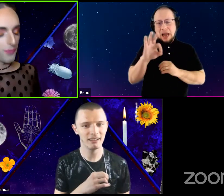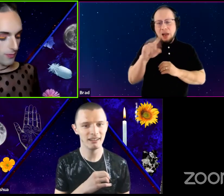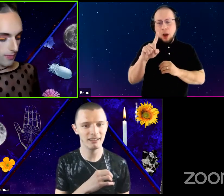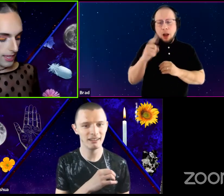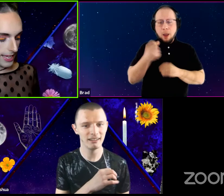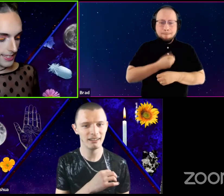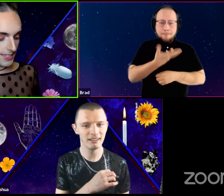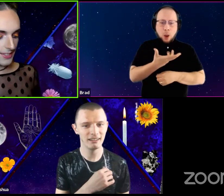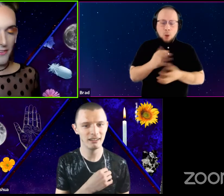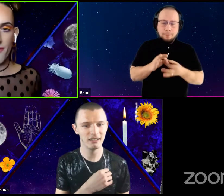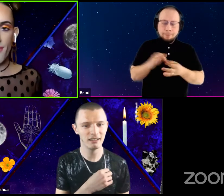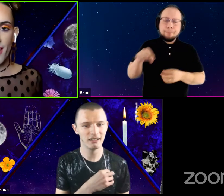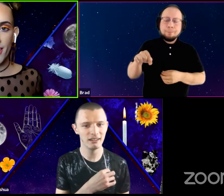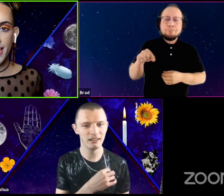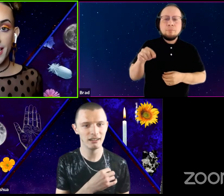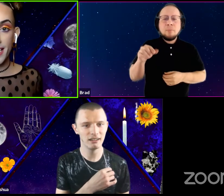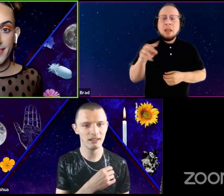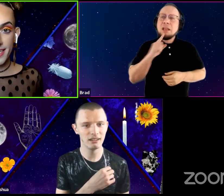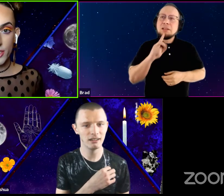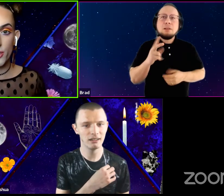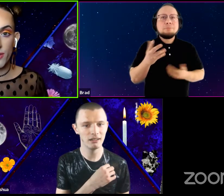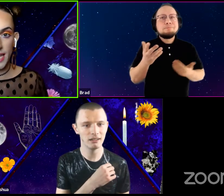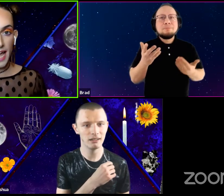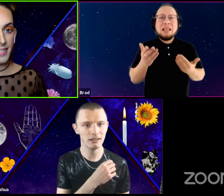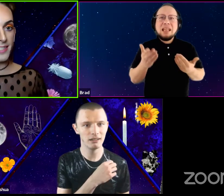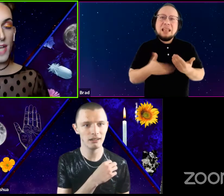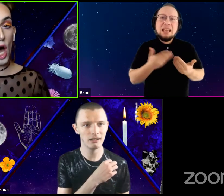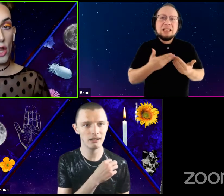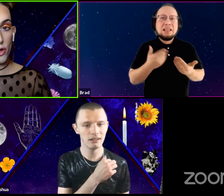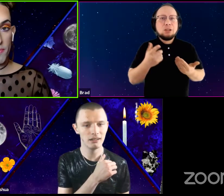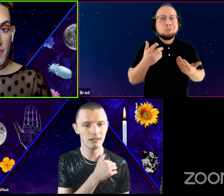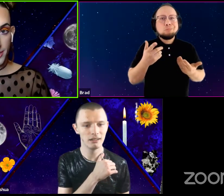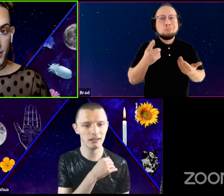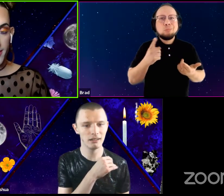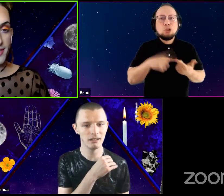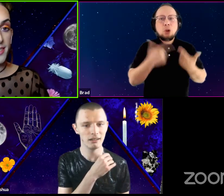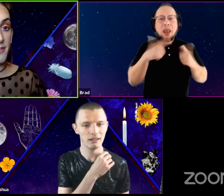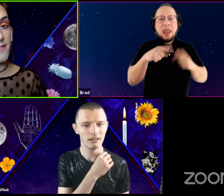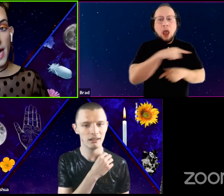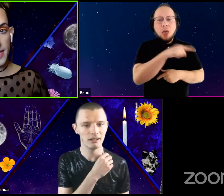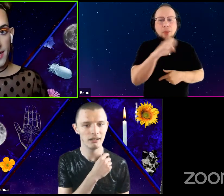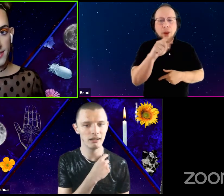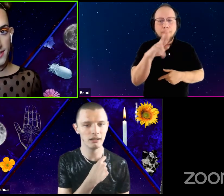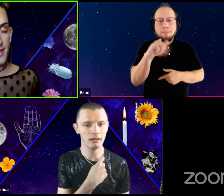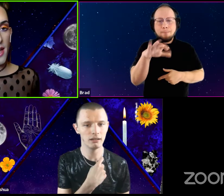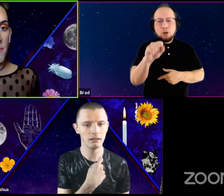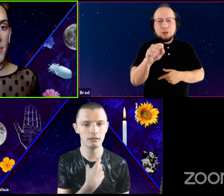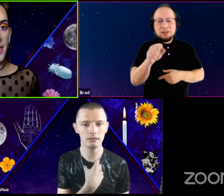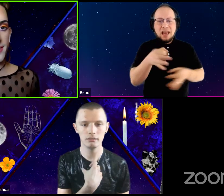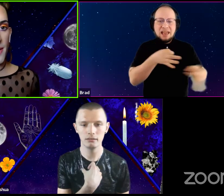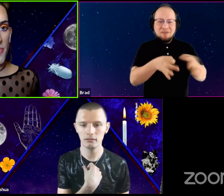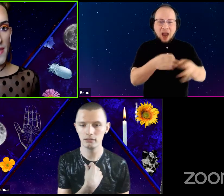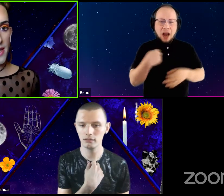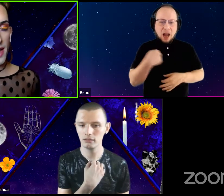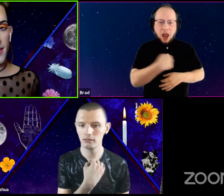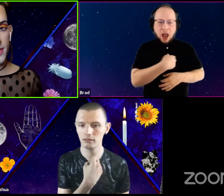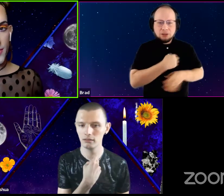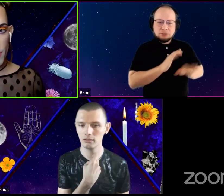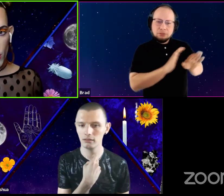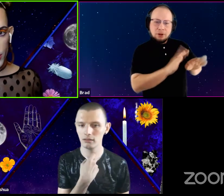It's very easy to let other metrics define us. But something that I think is very important